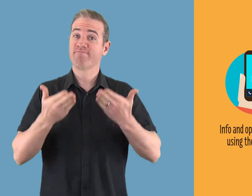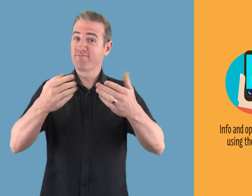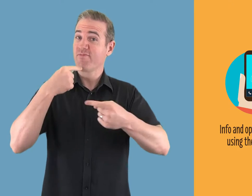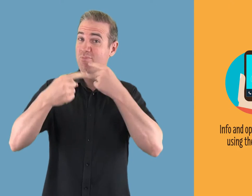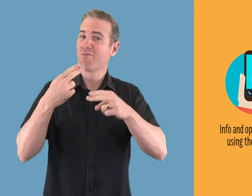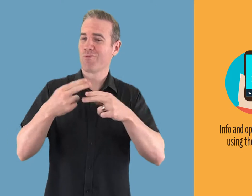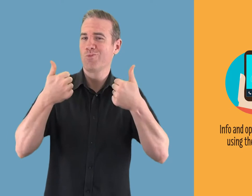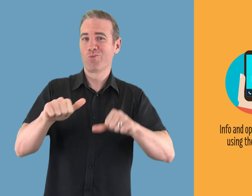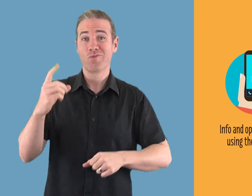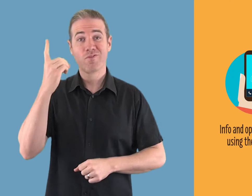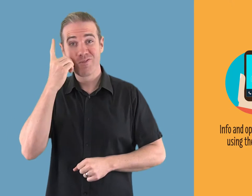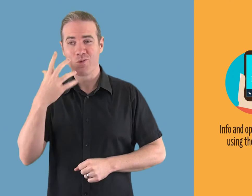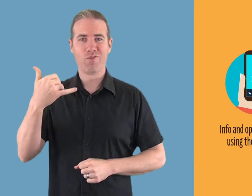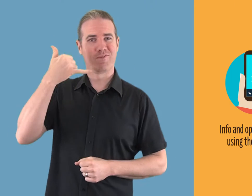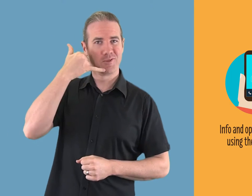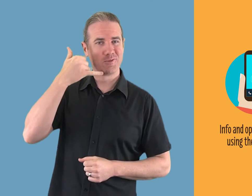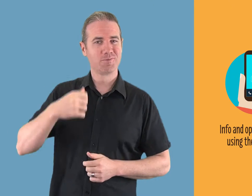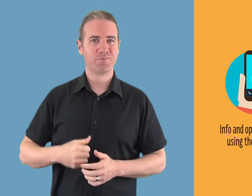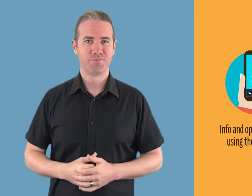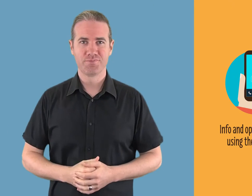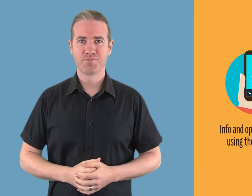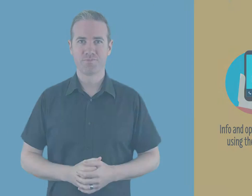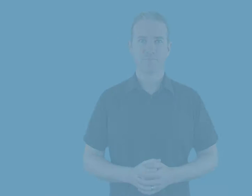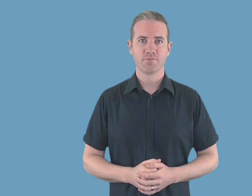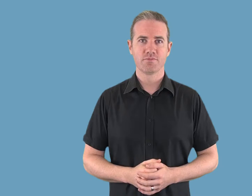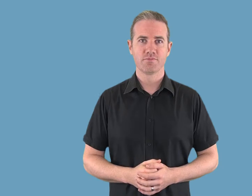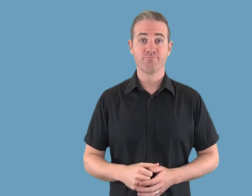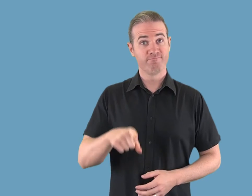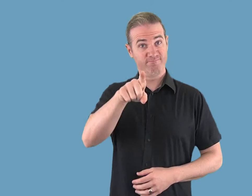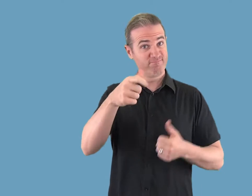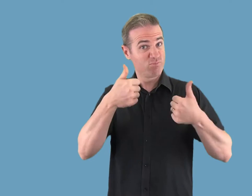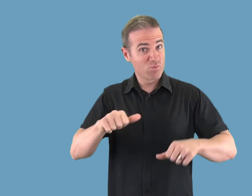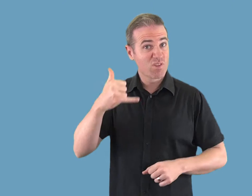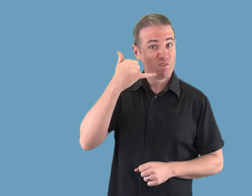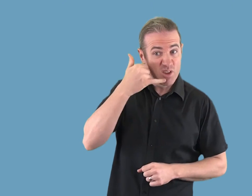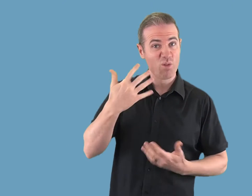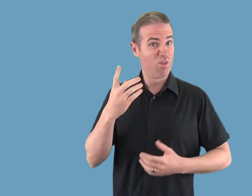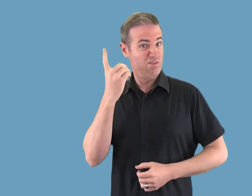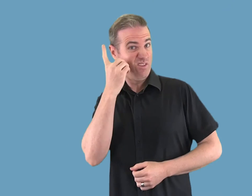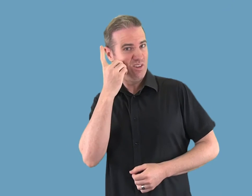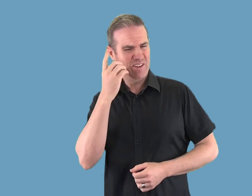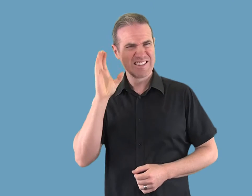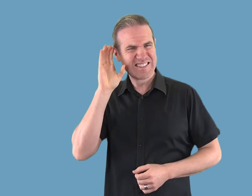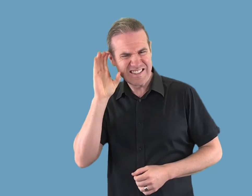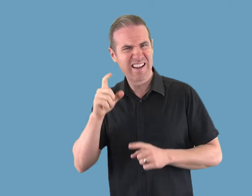Info and options for help using the telephone Do you have trouble hearing people on the phone?